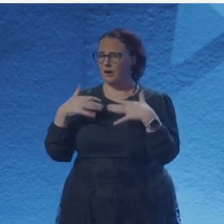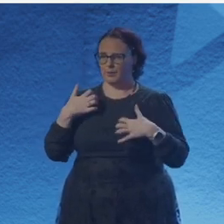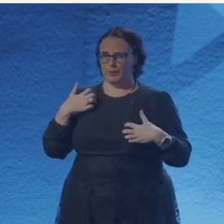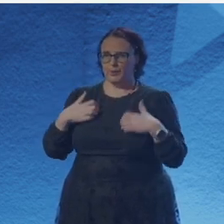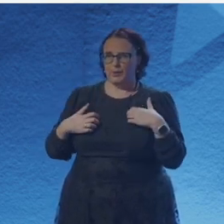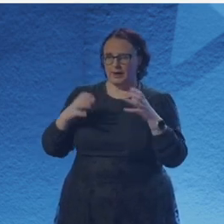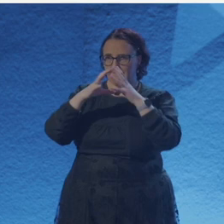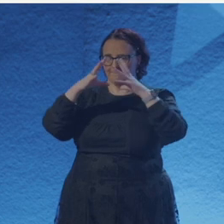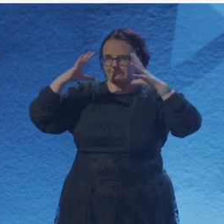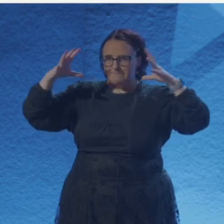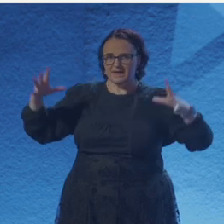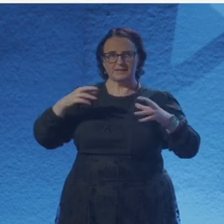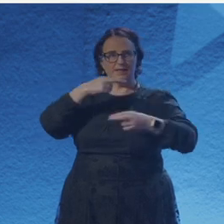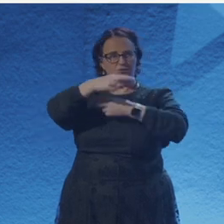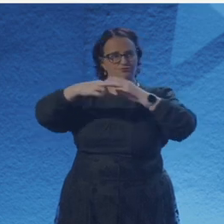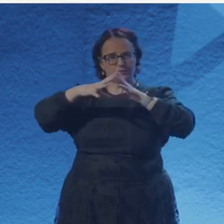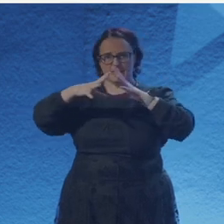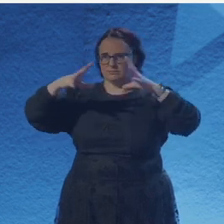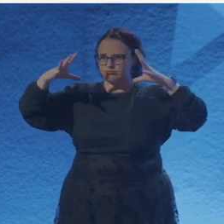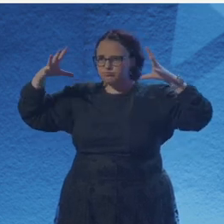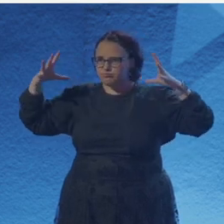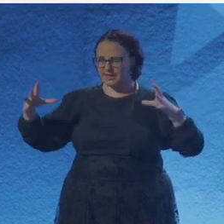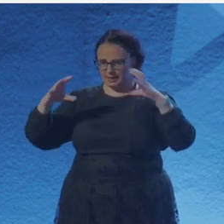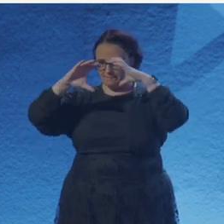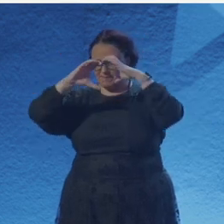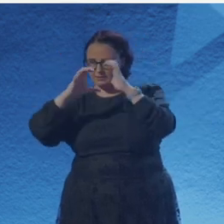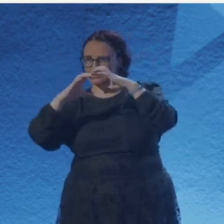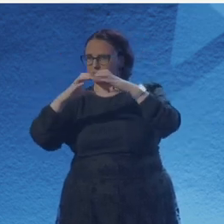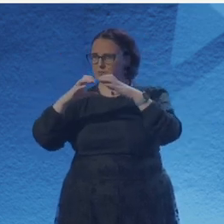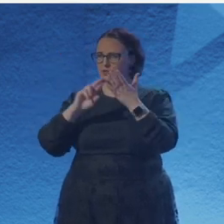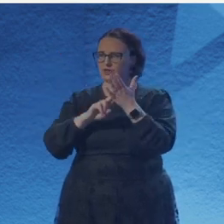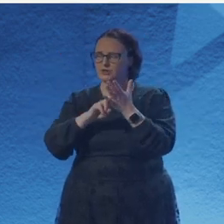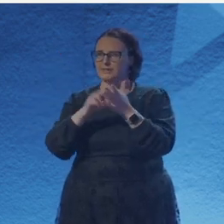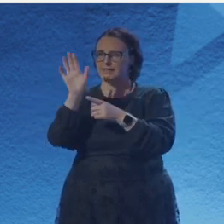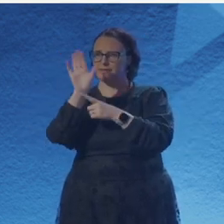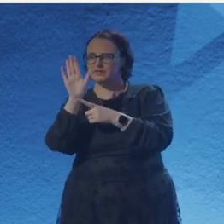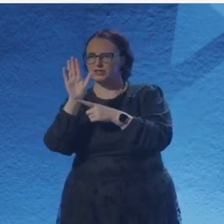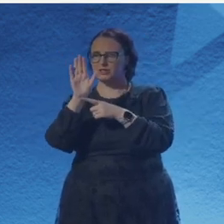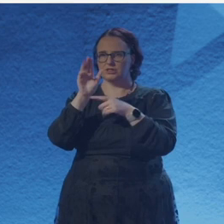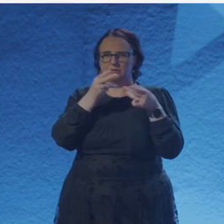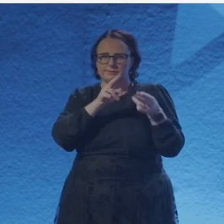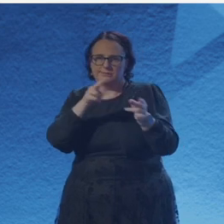who works in the University of Limerick with something called the Transmission Electron Microscope,